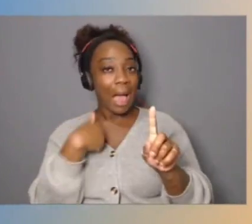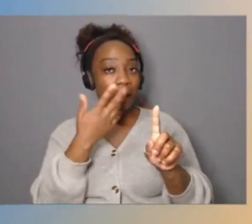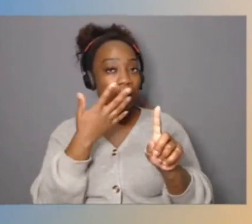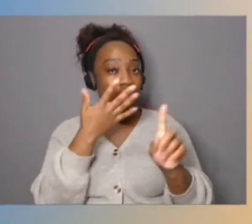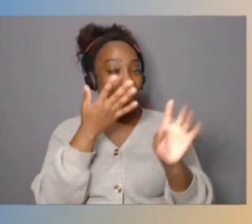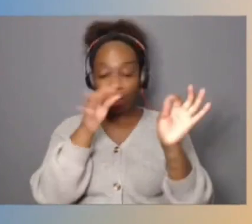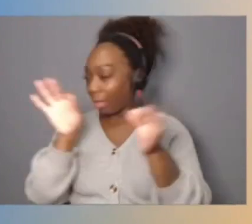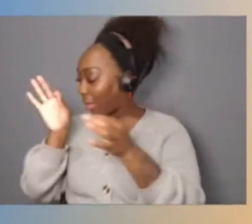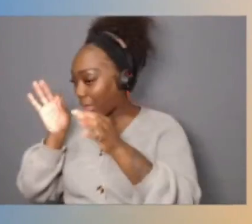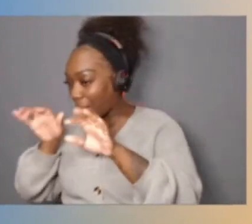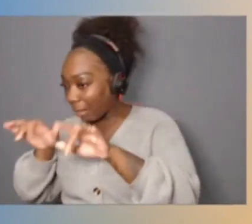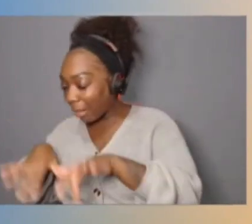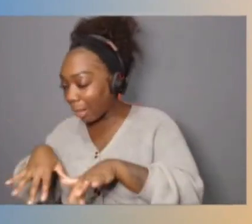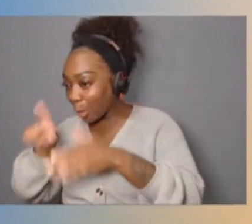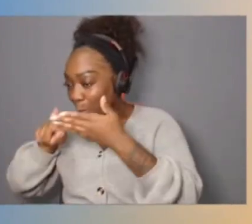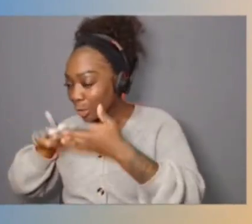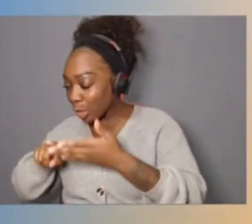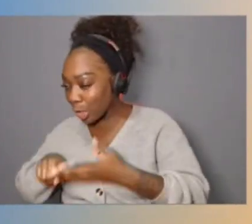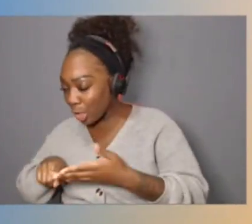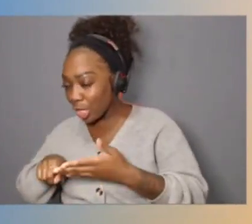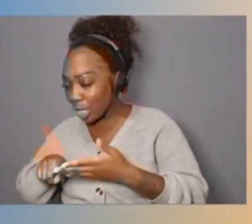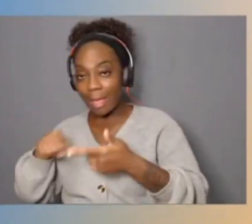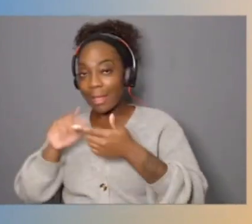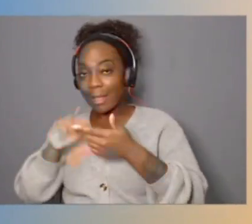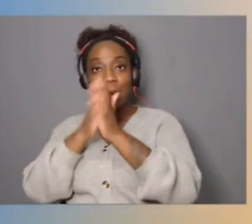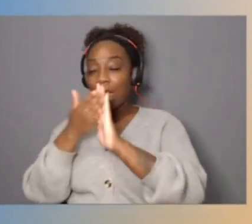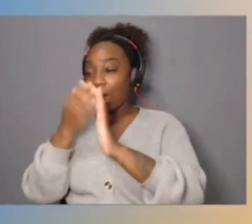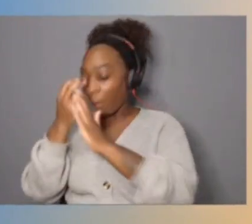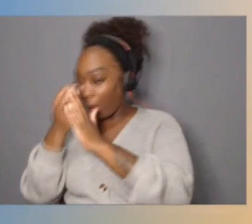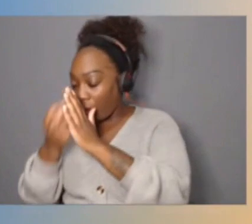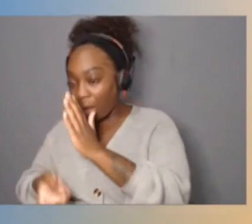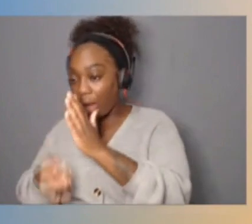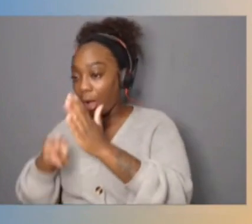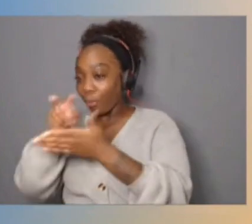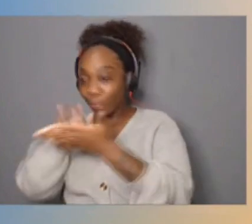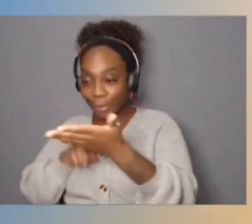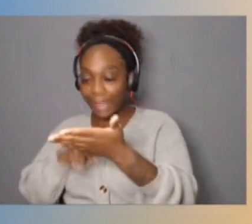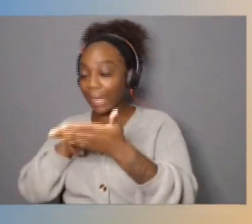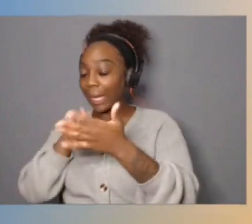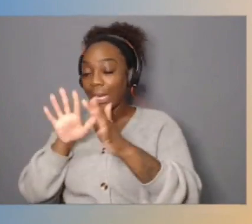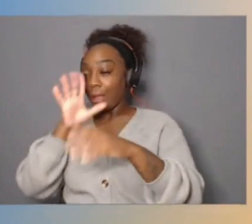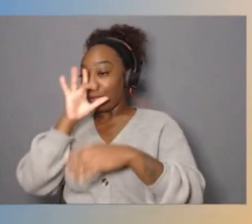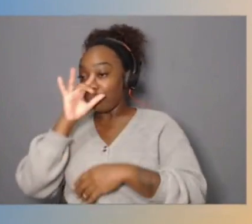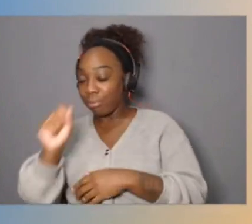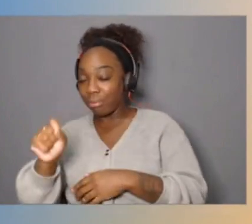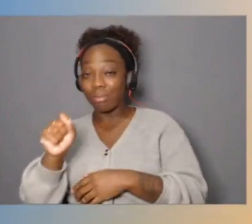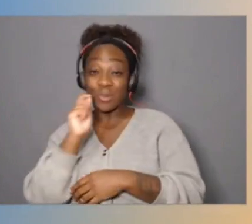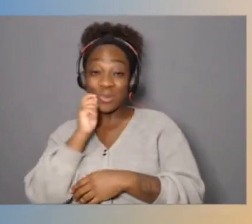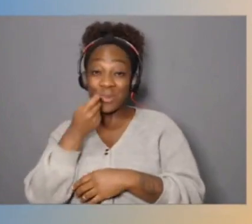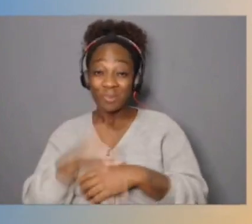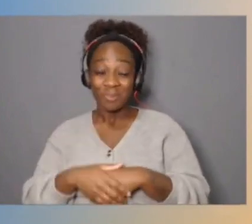And before I knew it, I was deeply immersed in reading how interesting and how cool that's all about, but please feel free to go ahead